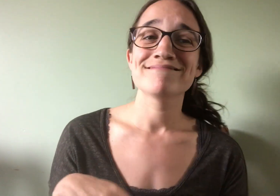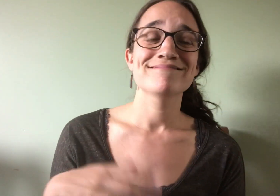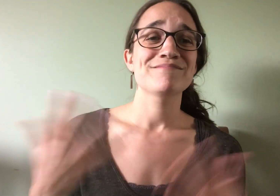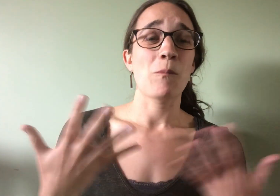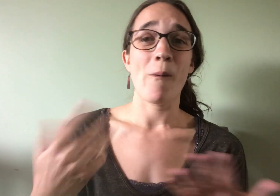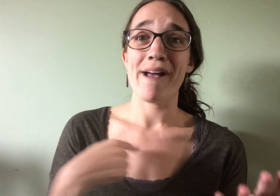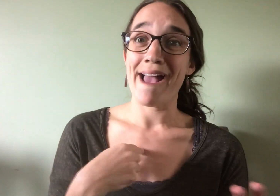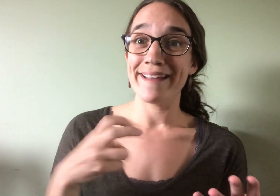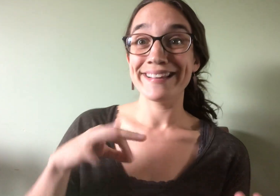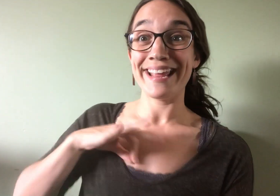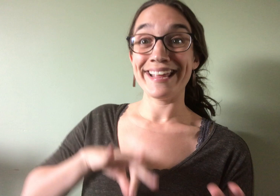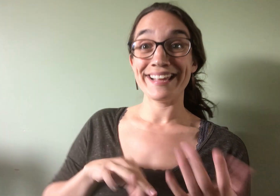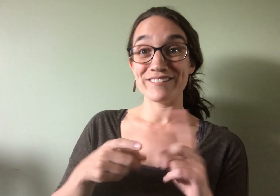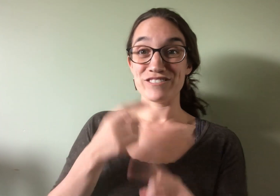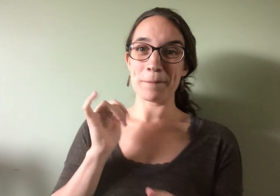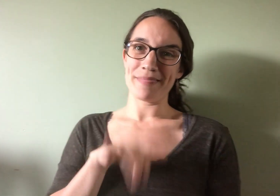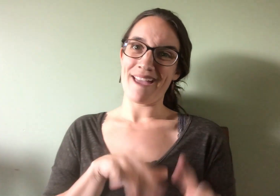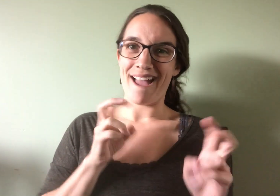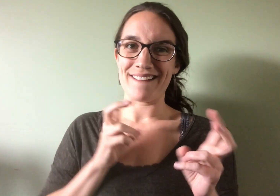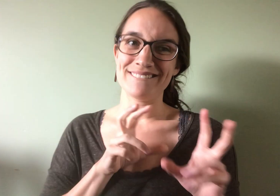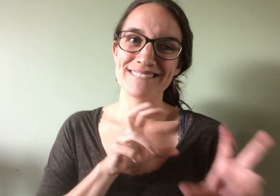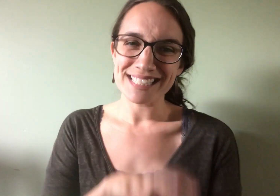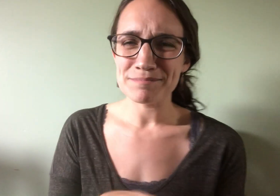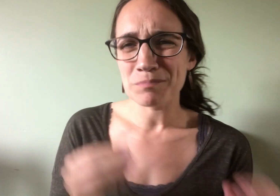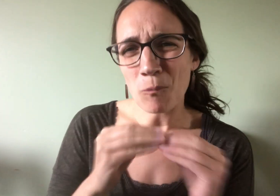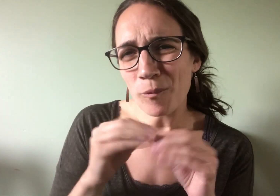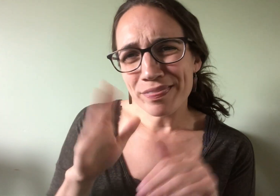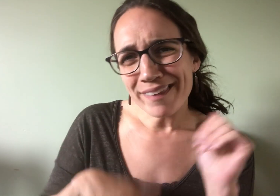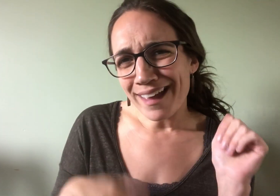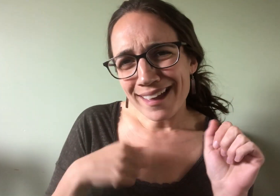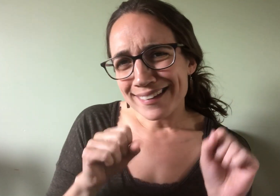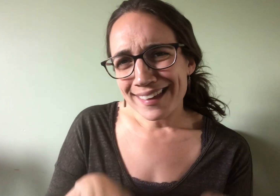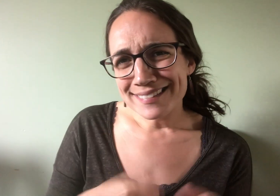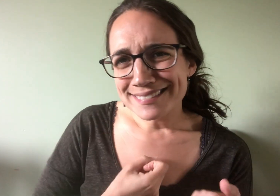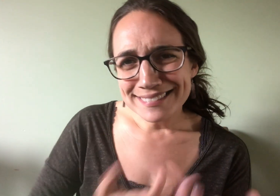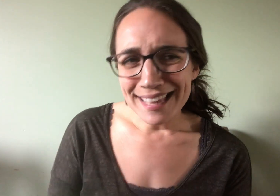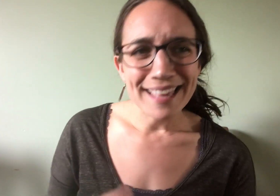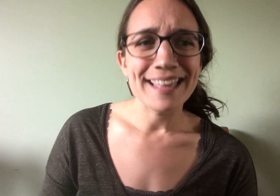What I gained from my investment is more than words can say;